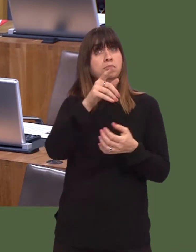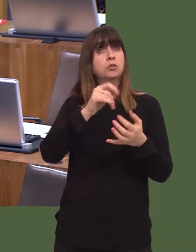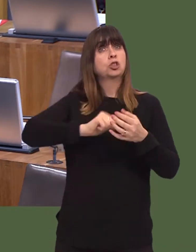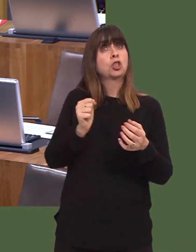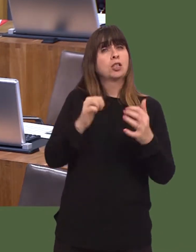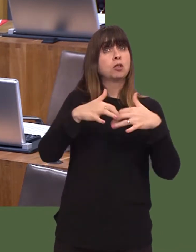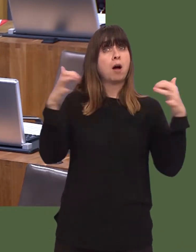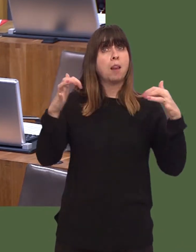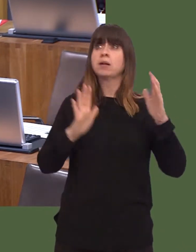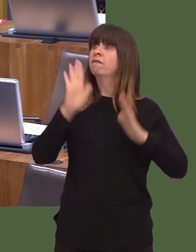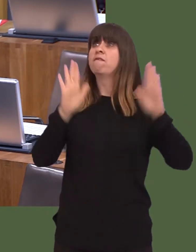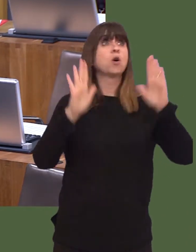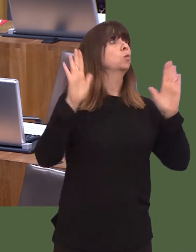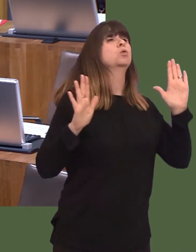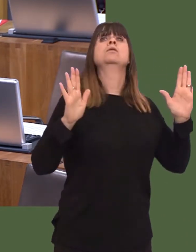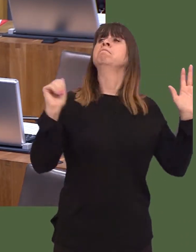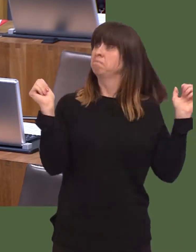date, that the views of the Scottish Parliament should be respected.